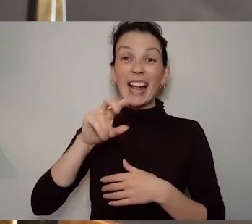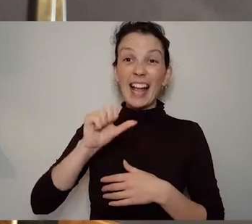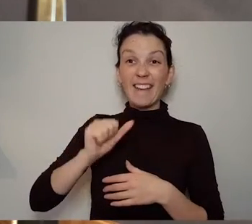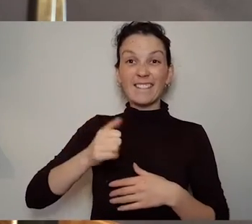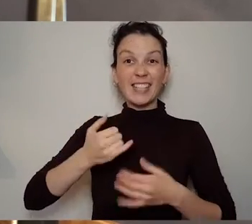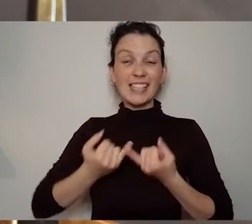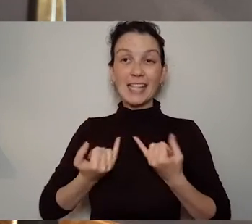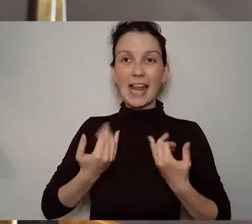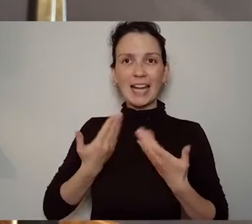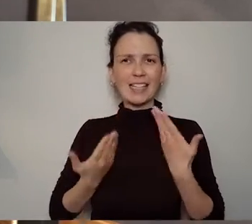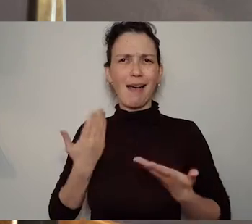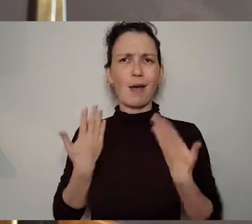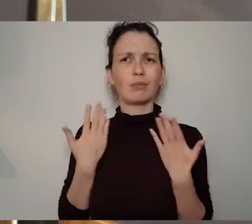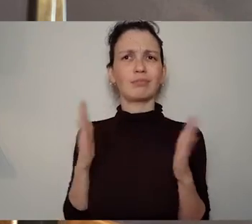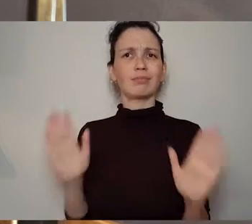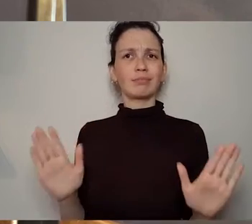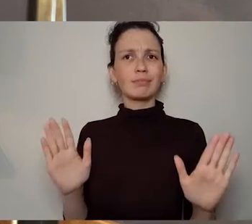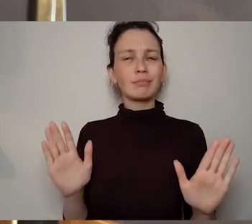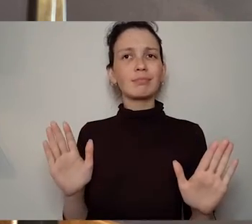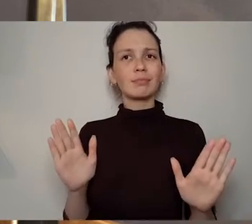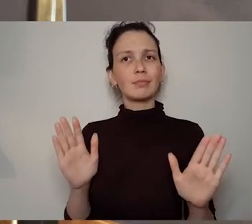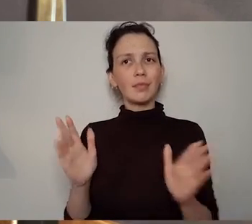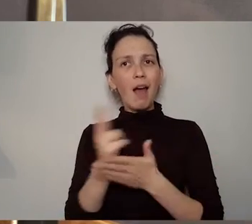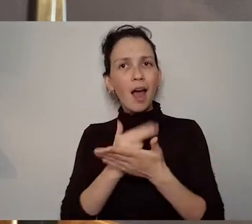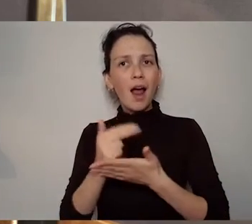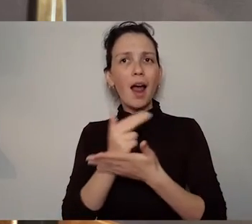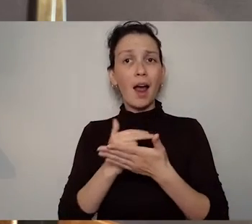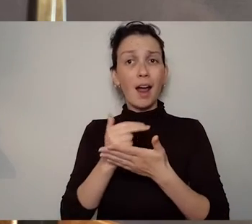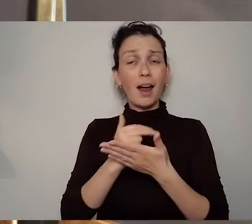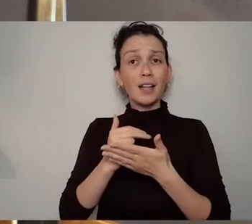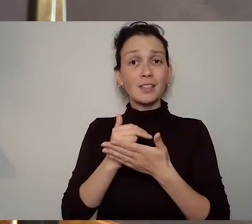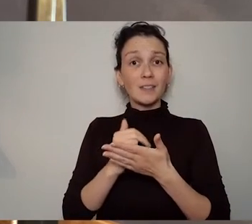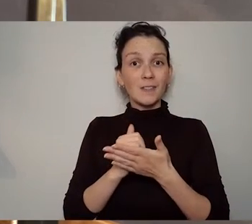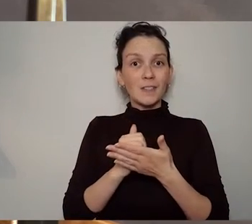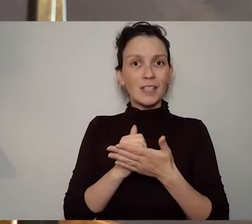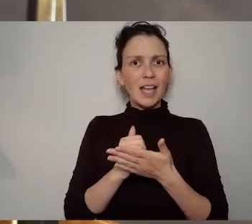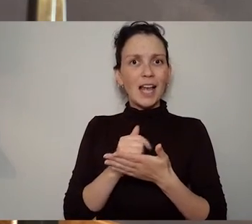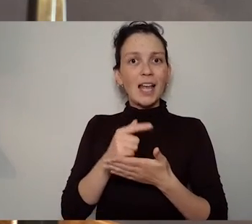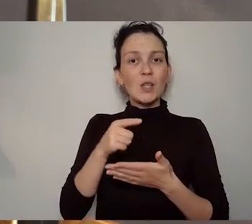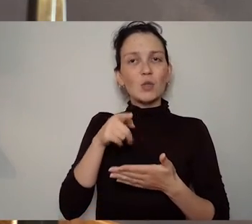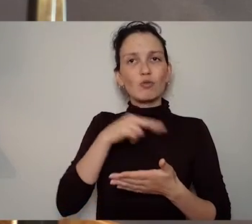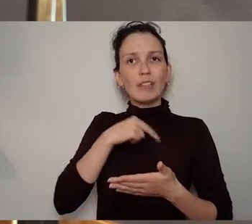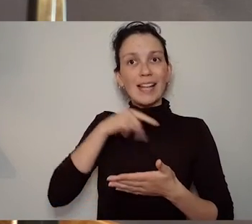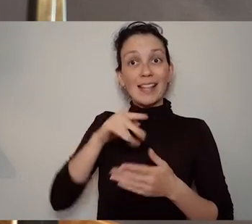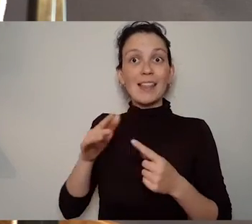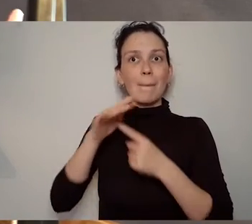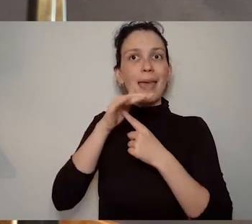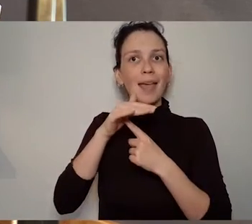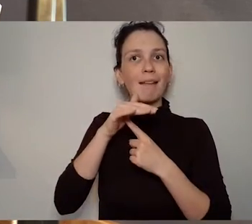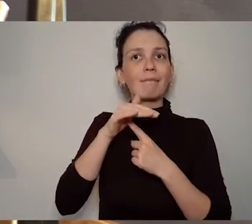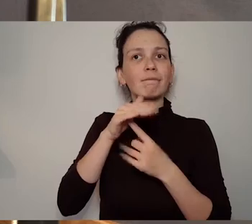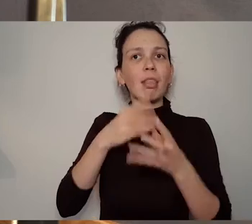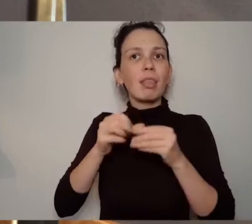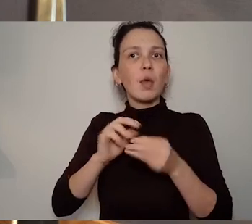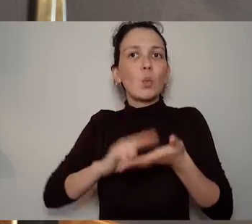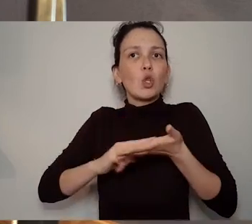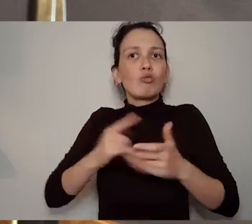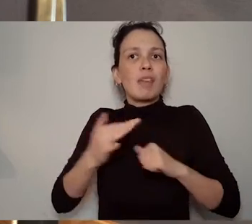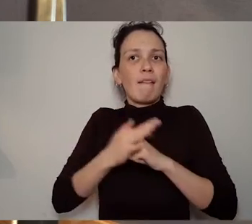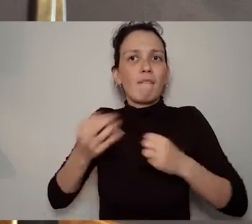meaning but it only really works when we consider the space, when we consider time so the work that